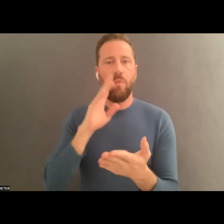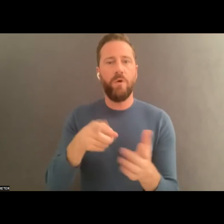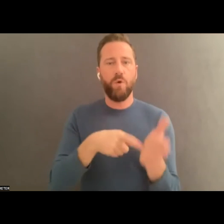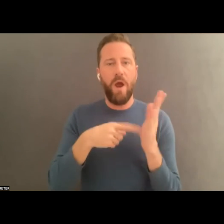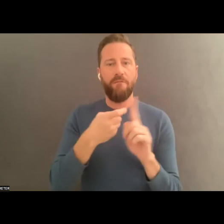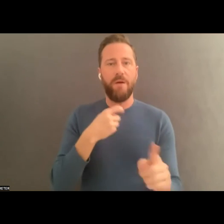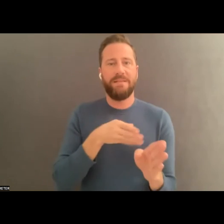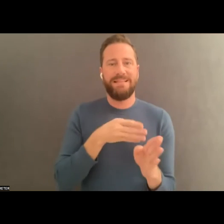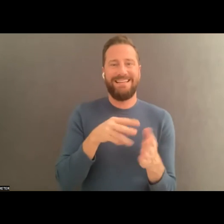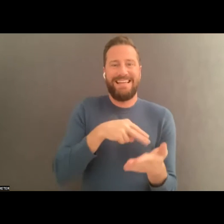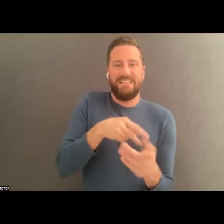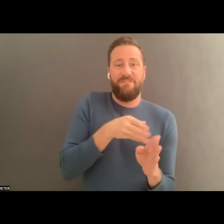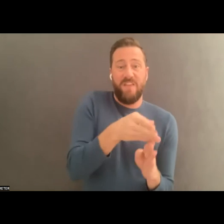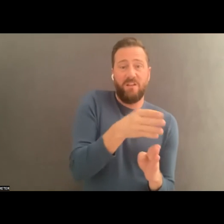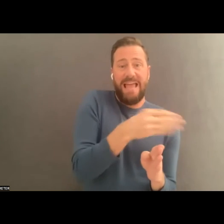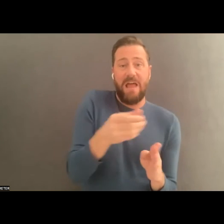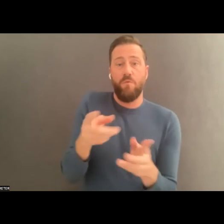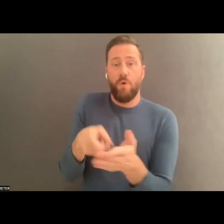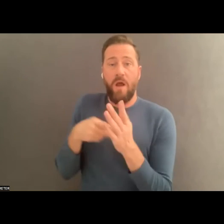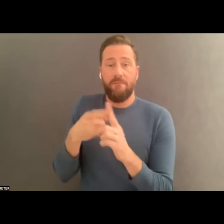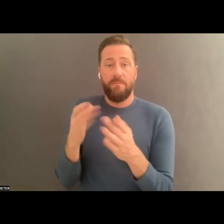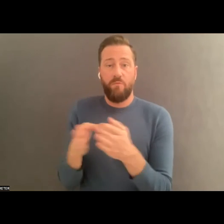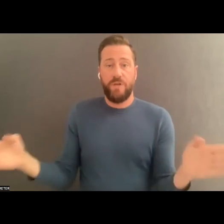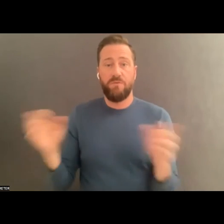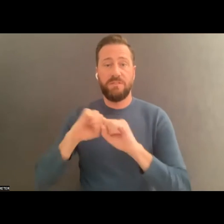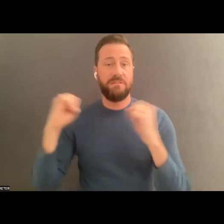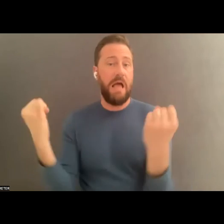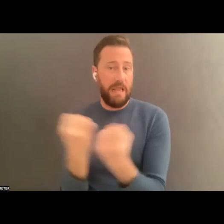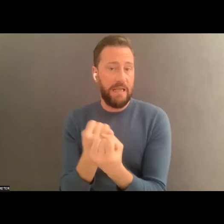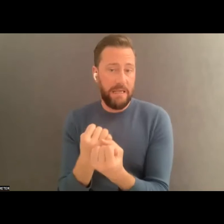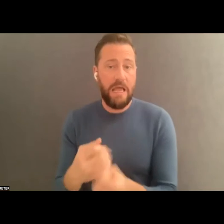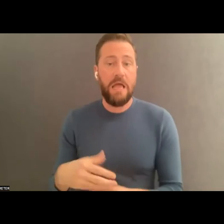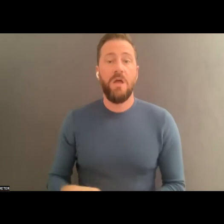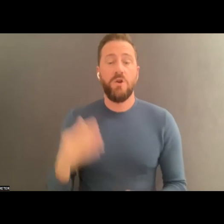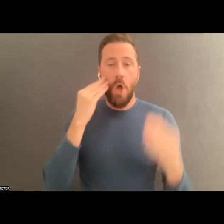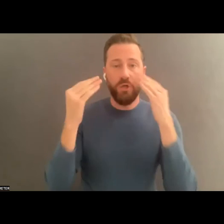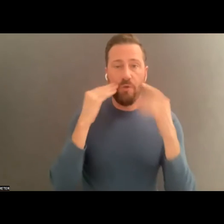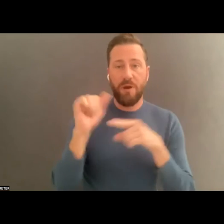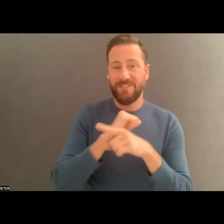. Knowledgeable practitioners in technology, education, producing, and present